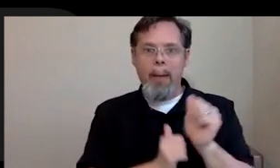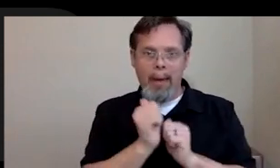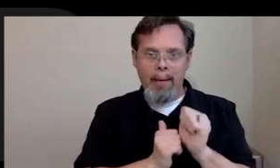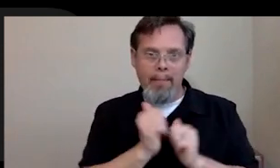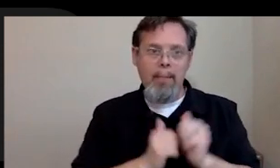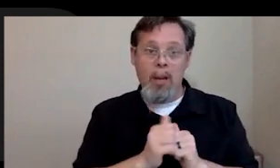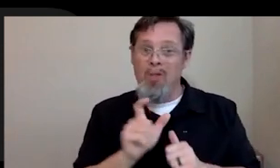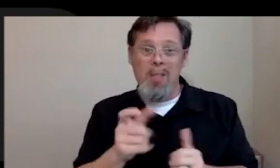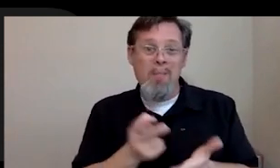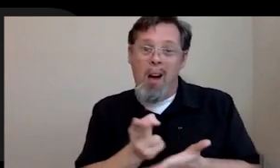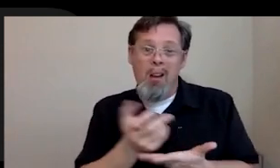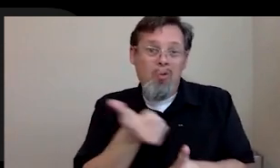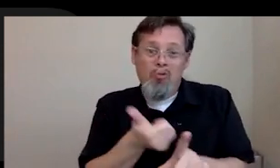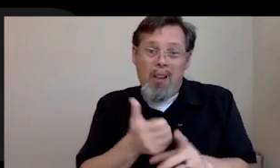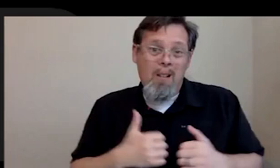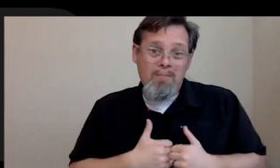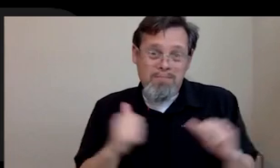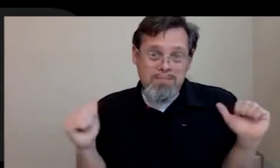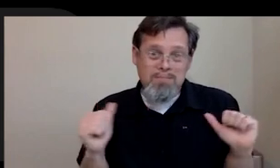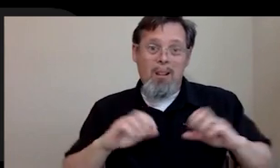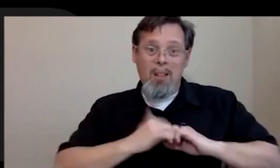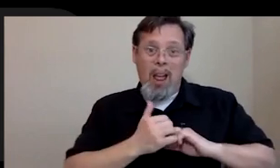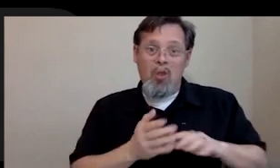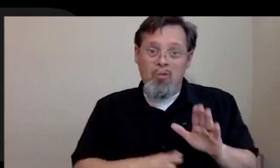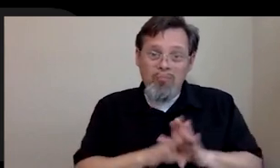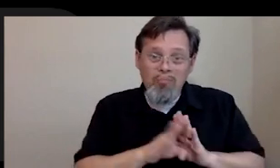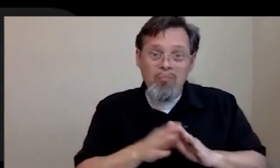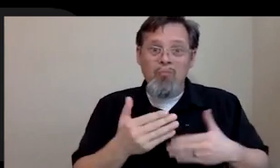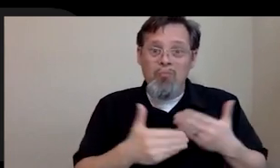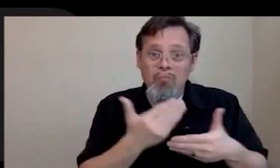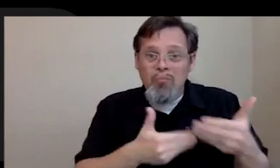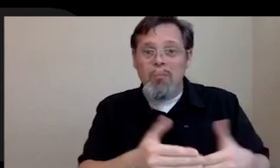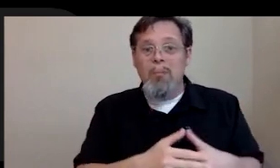more honest with yourself in regards to your growth and how willing you are to sacrifice time